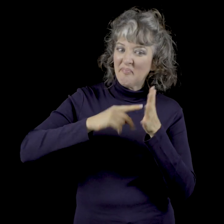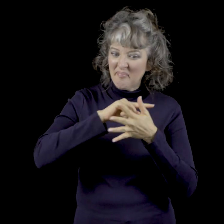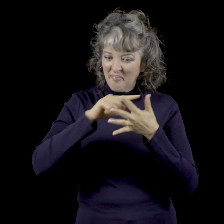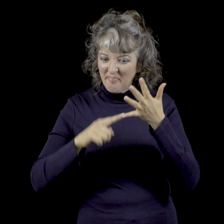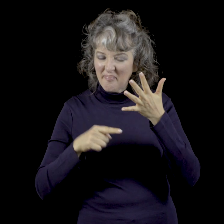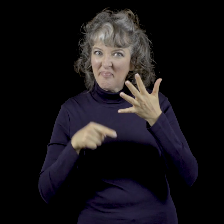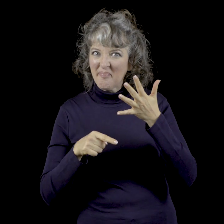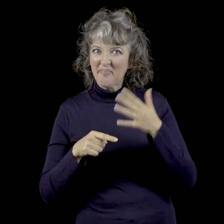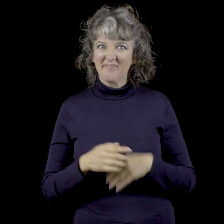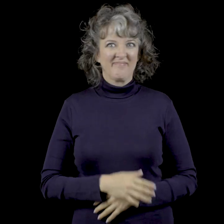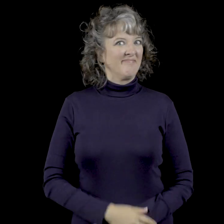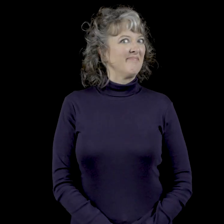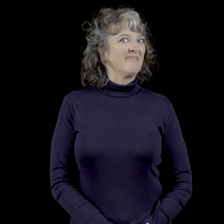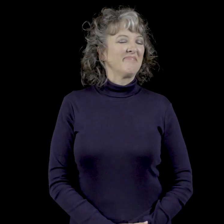Whole enchilada!